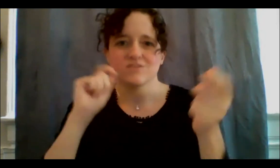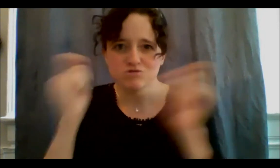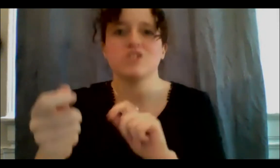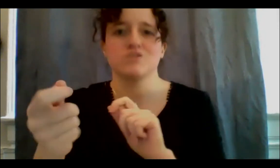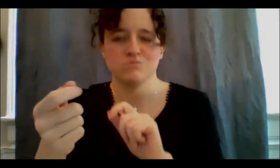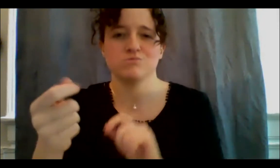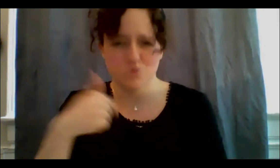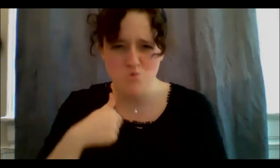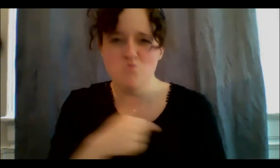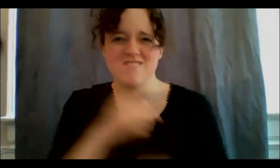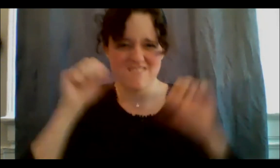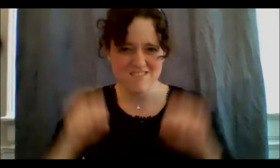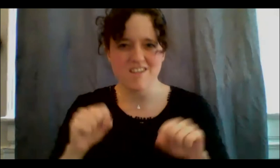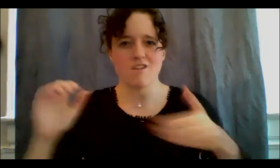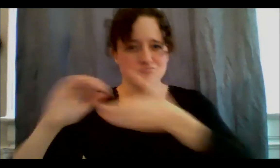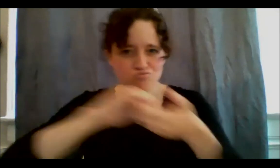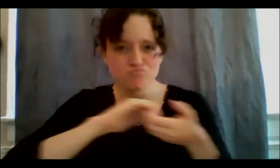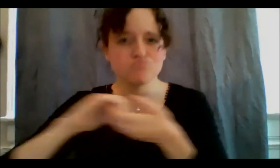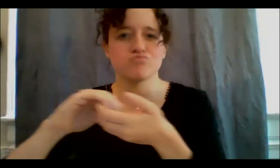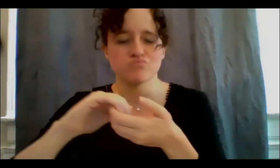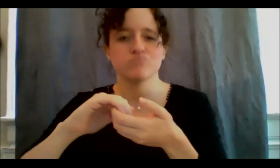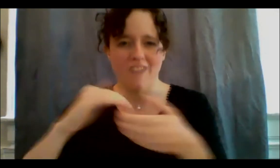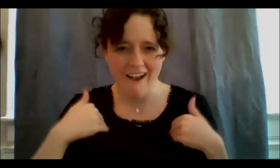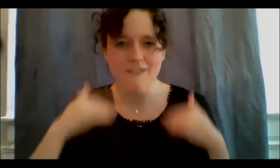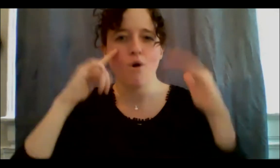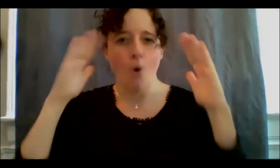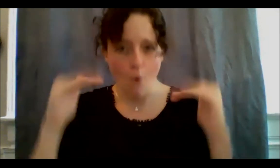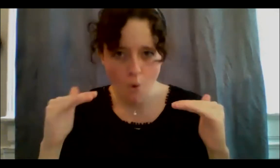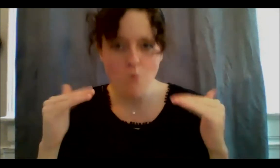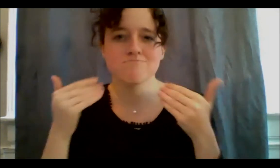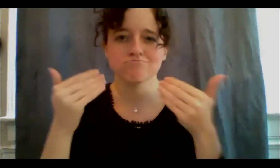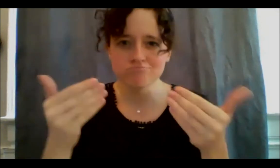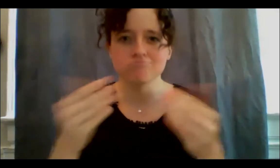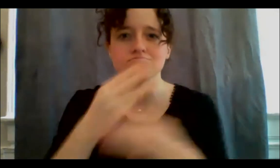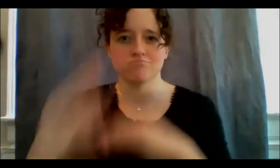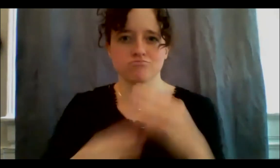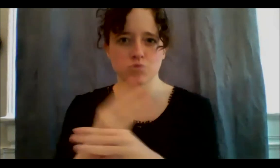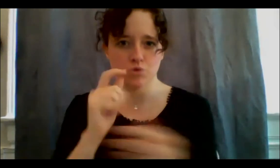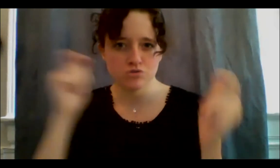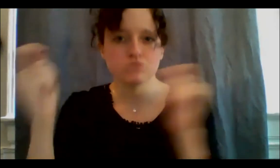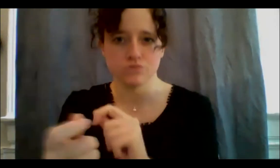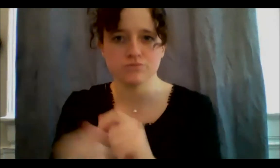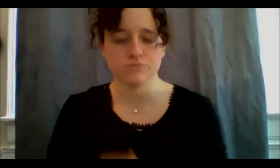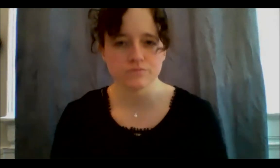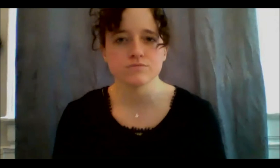make changes in the world. And in this case, I've done it through going back to find out who am I as an Indigenous person.